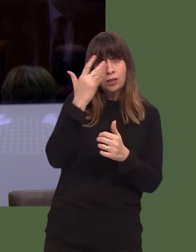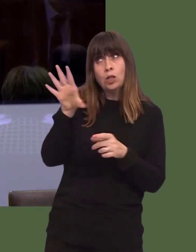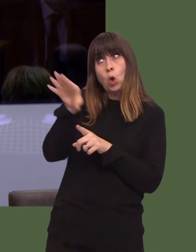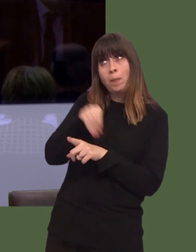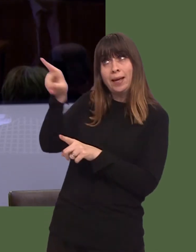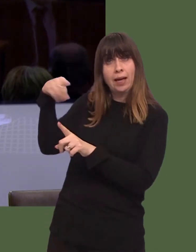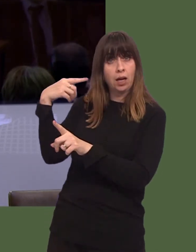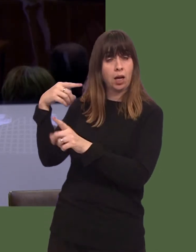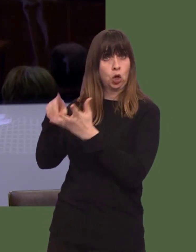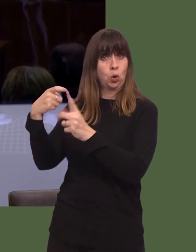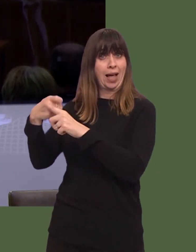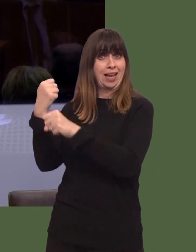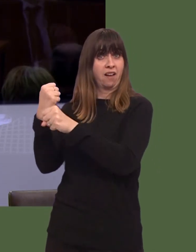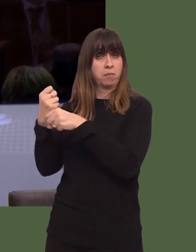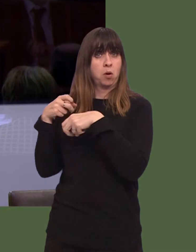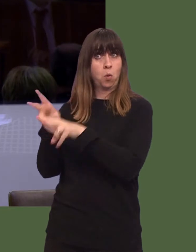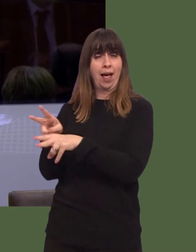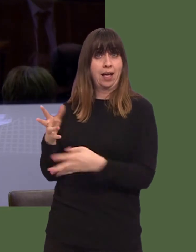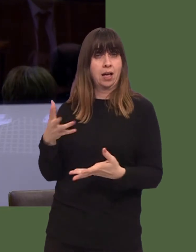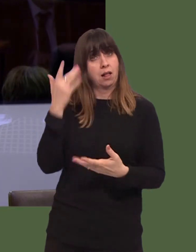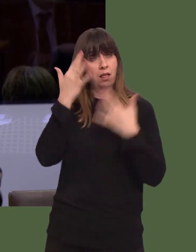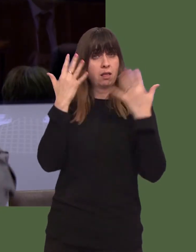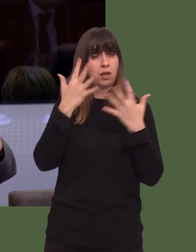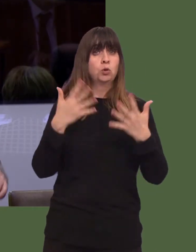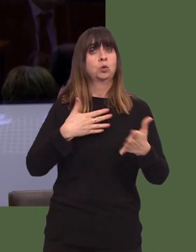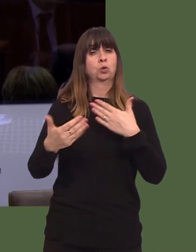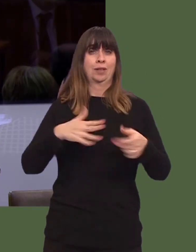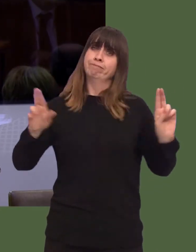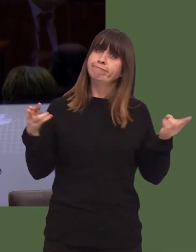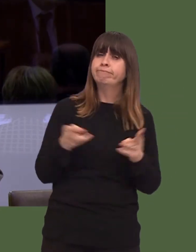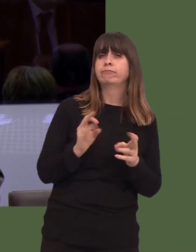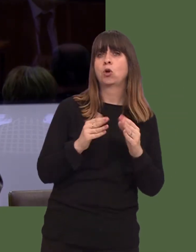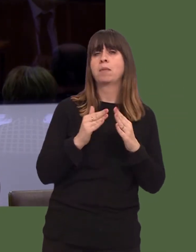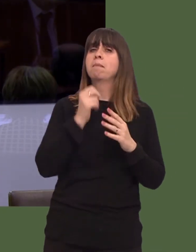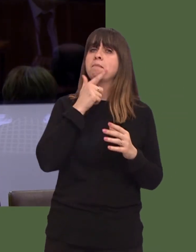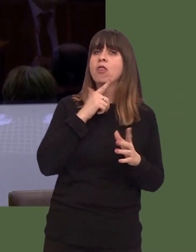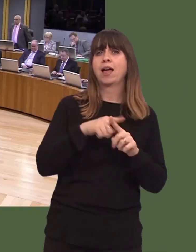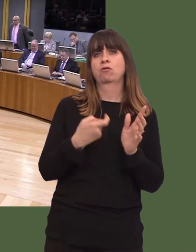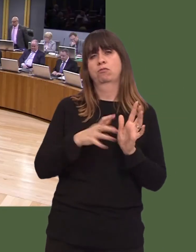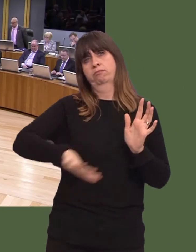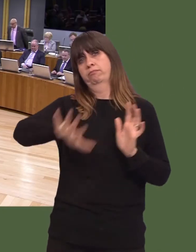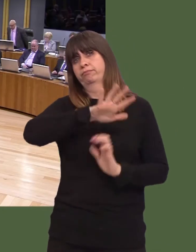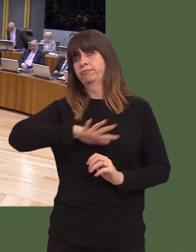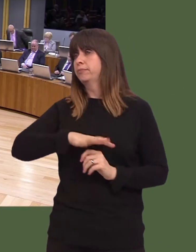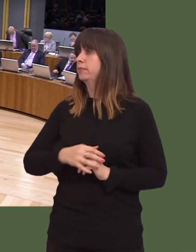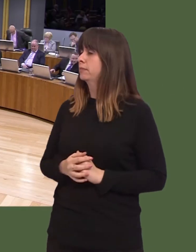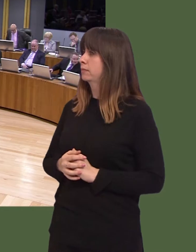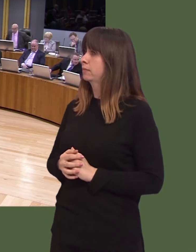measures can be introduced to tackle homelessness in Merthyr Tydfil and other parts of south-east Wales?